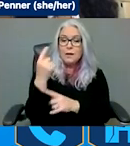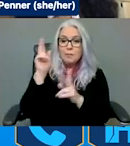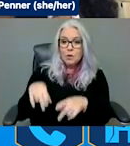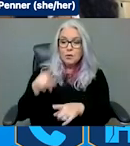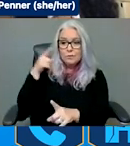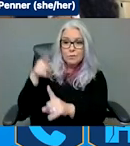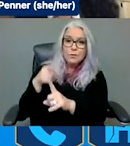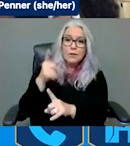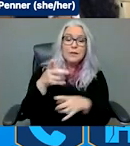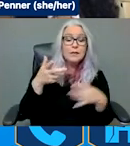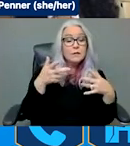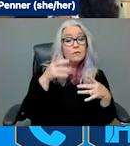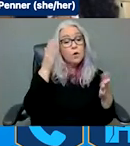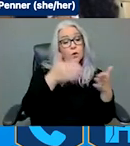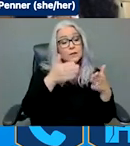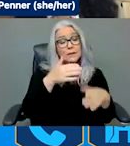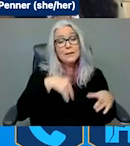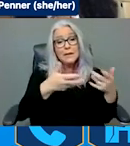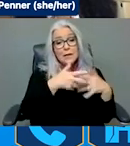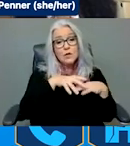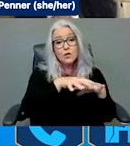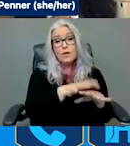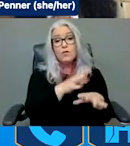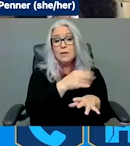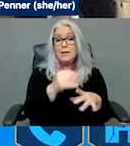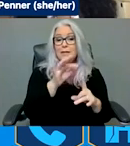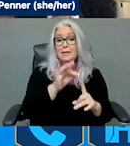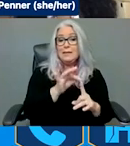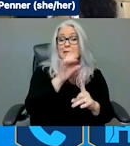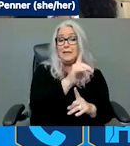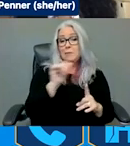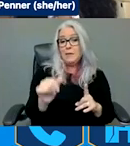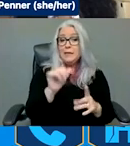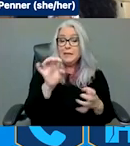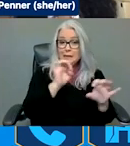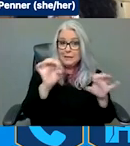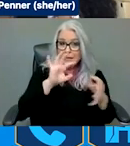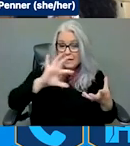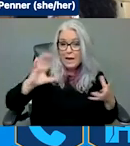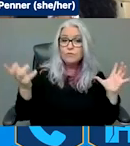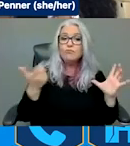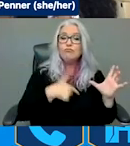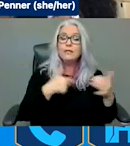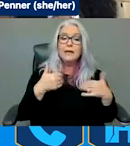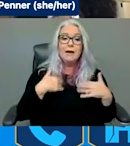integration during disasters in your region. We have a list of those region folks in our website and with their contact